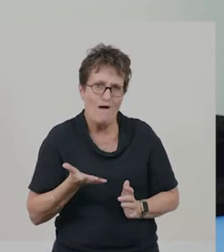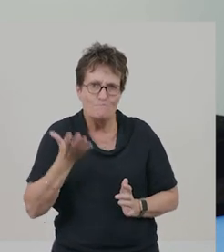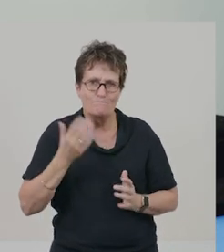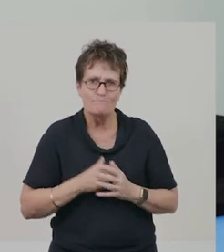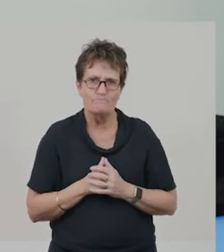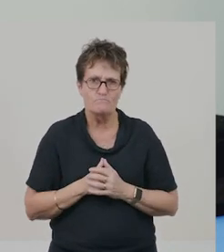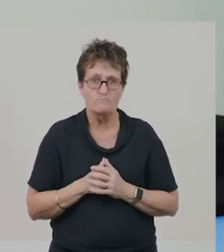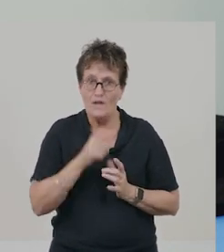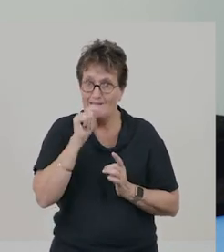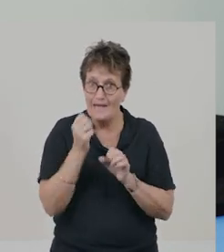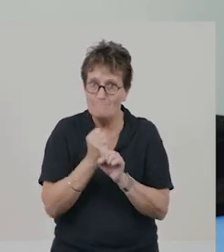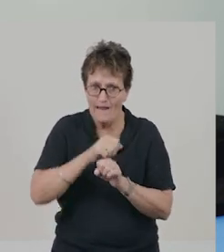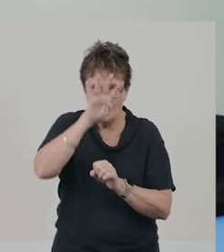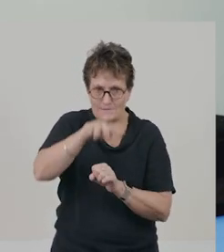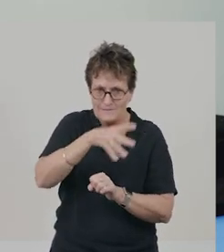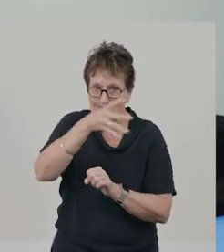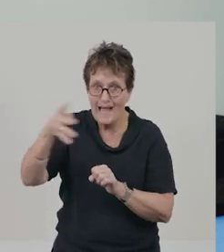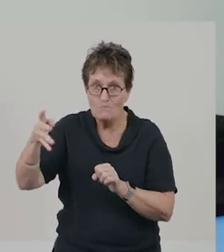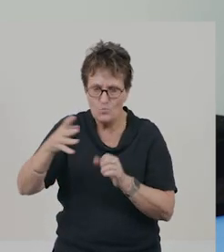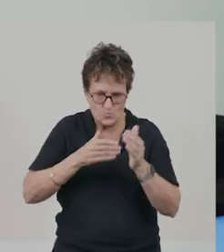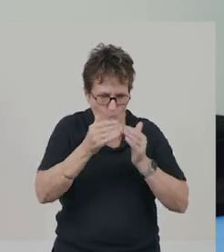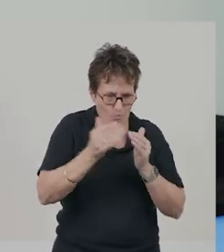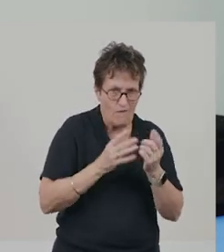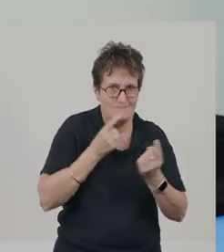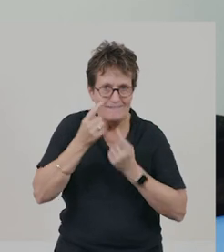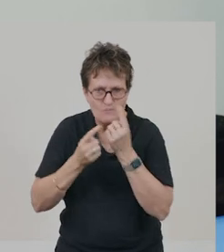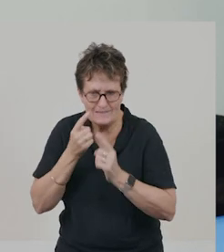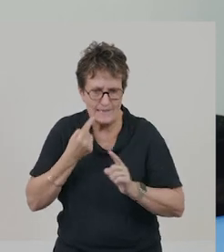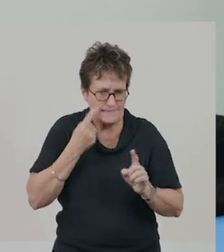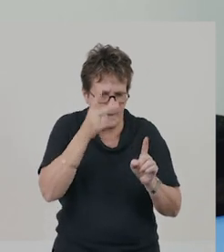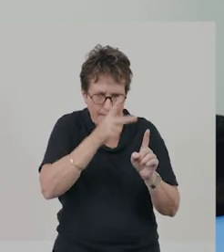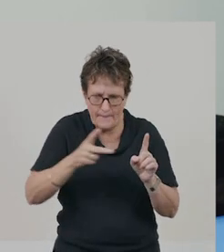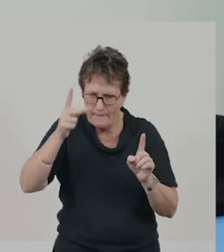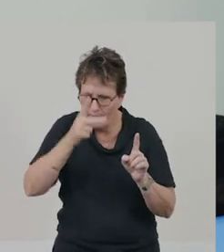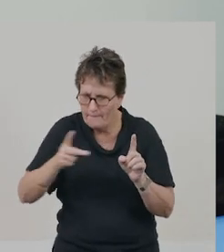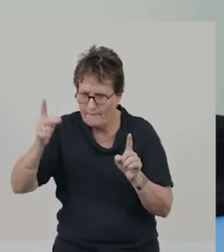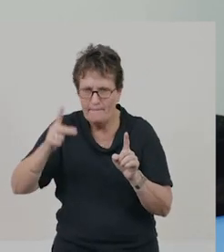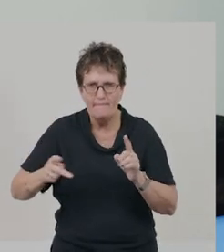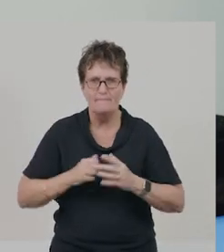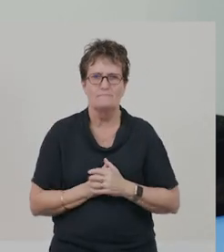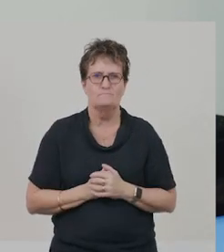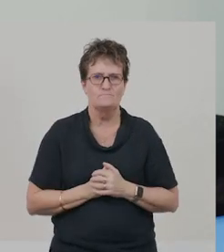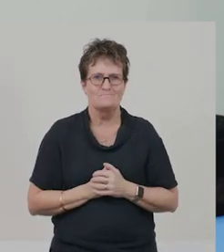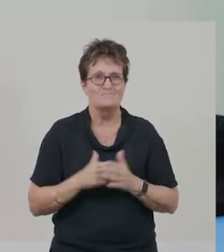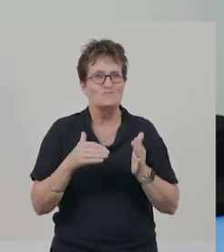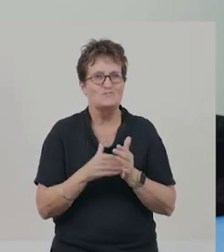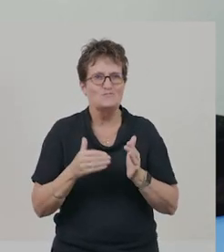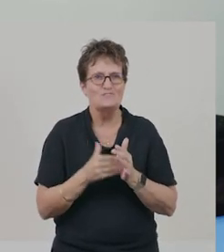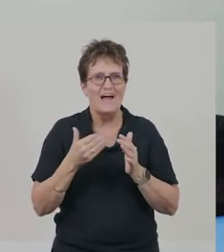Third, we can use a table to help organise data so that we can see patterns.